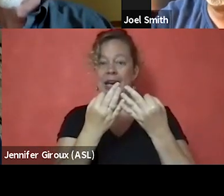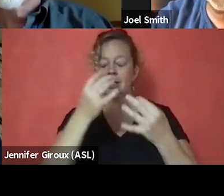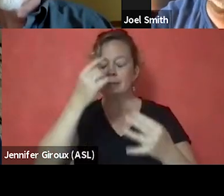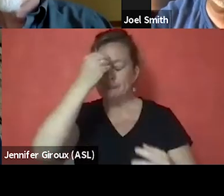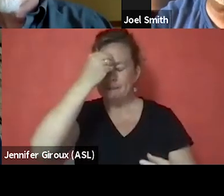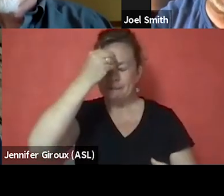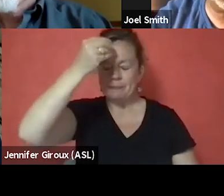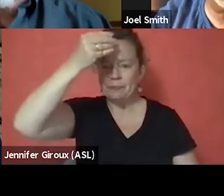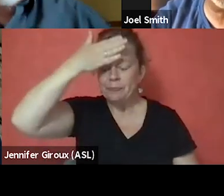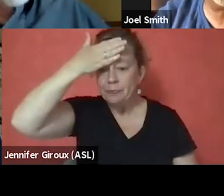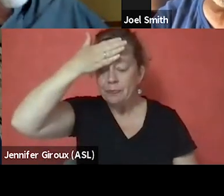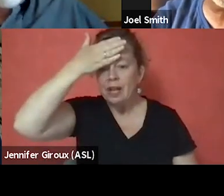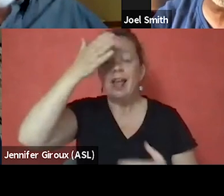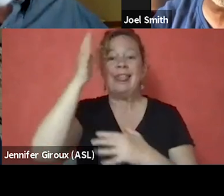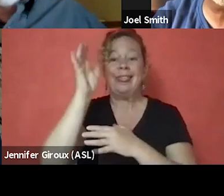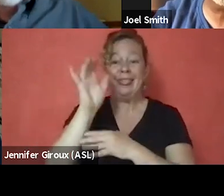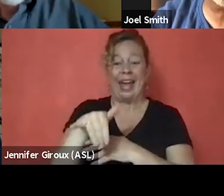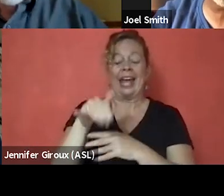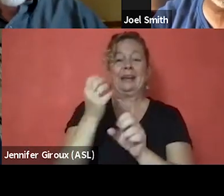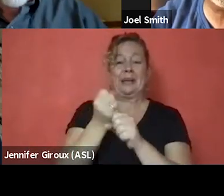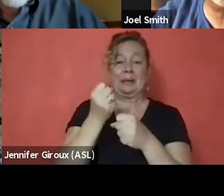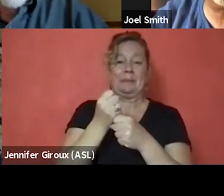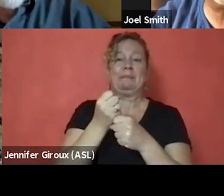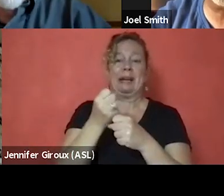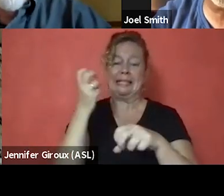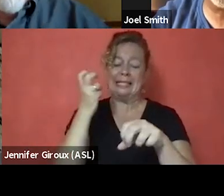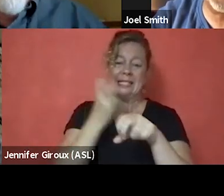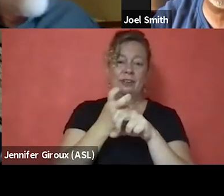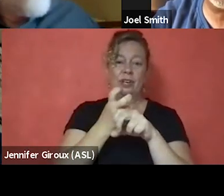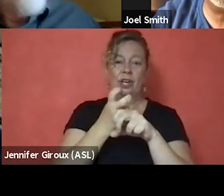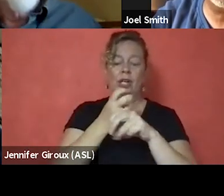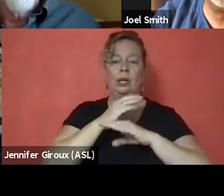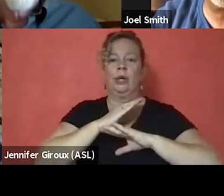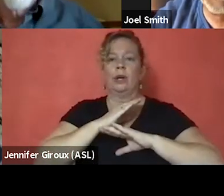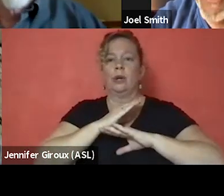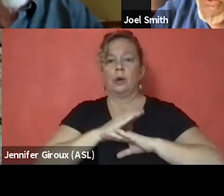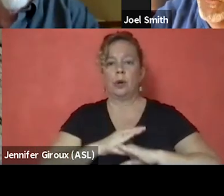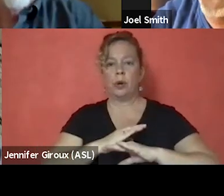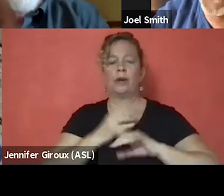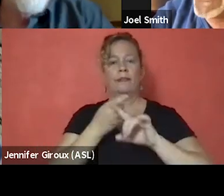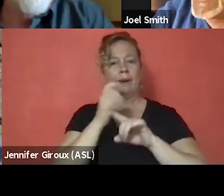that that's what made it difficult to relieve myself from it. It was because it was a routine.